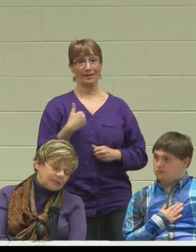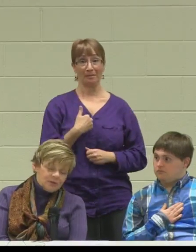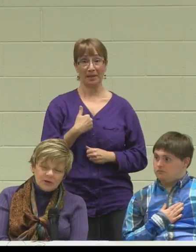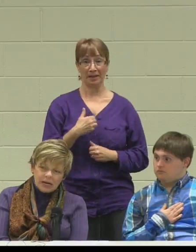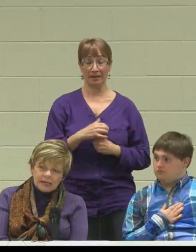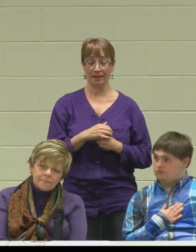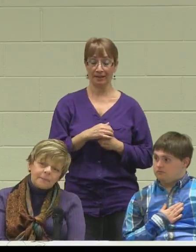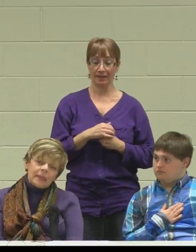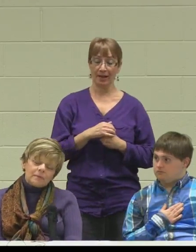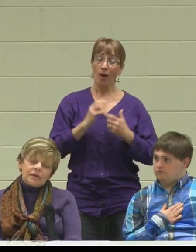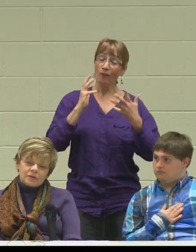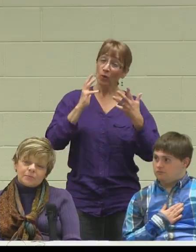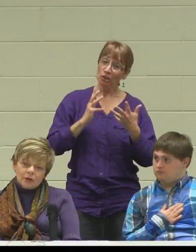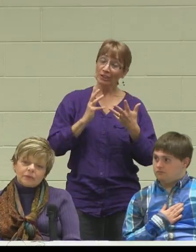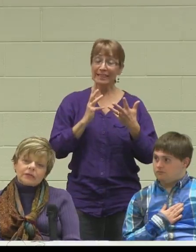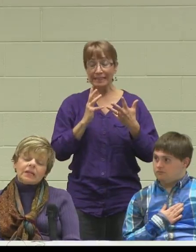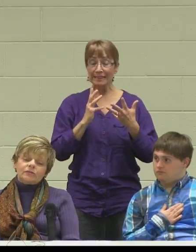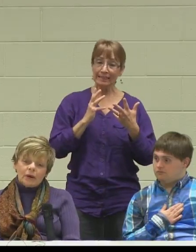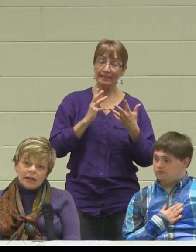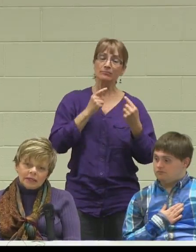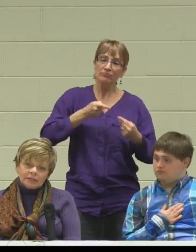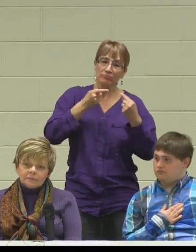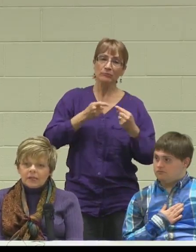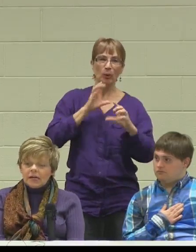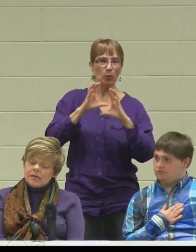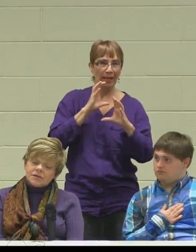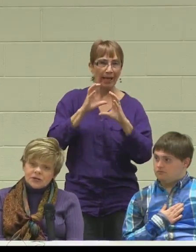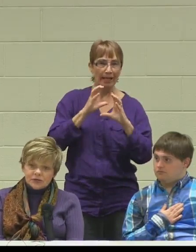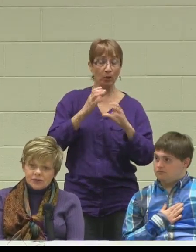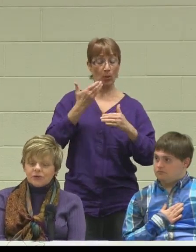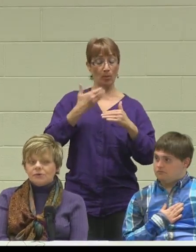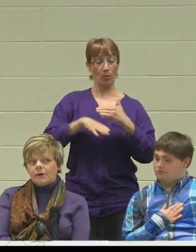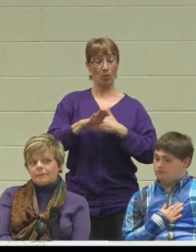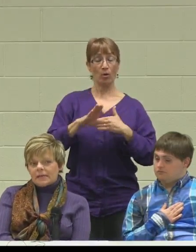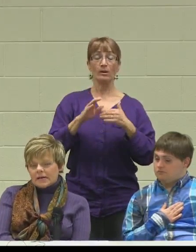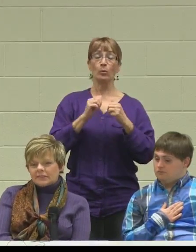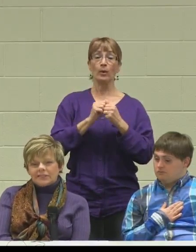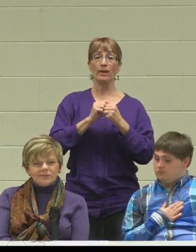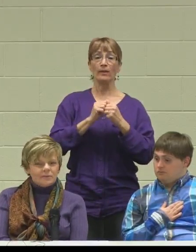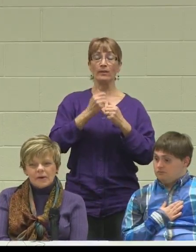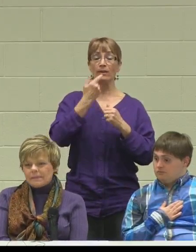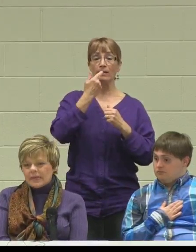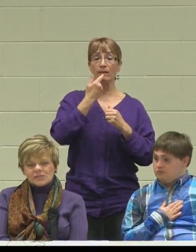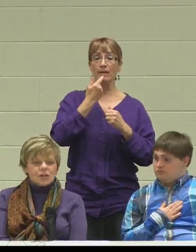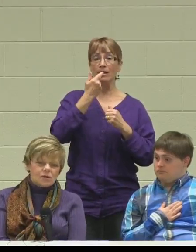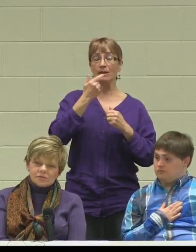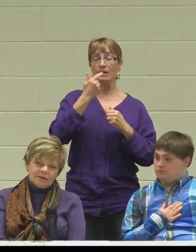communicating. He was born with a cleft palate and in addition to the Down Syndrome has low tone.